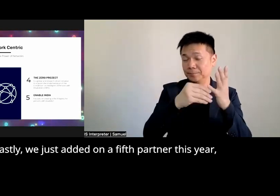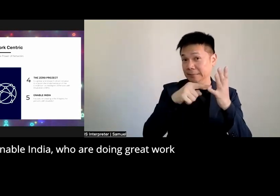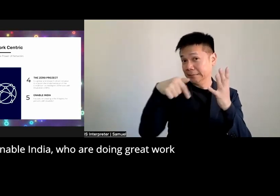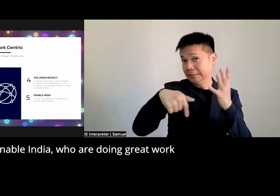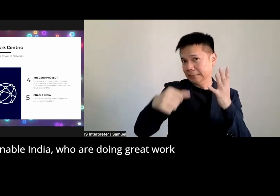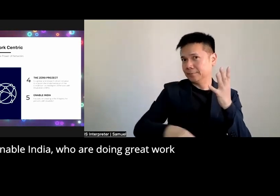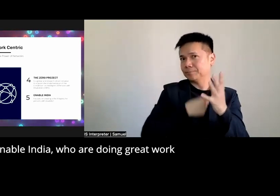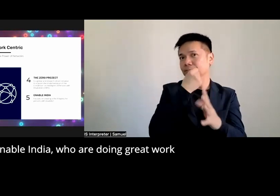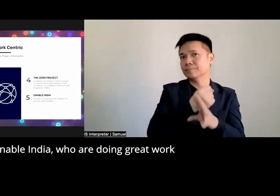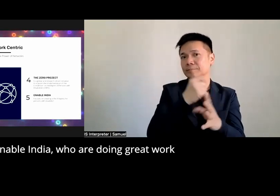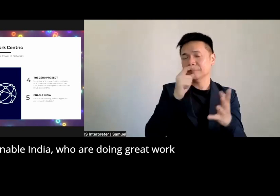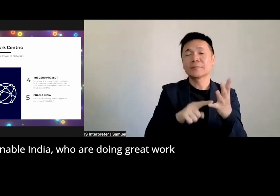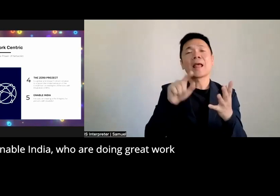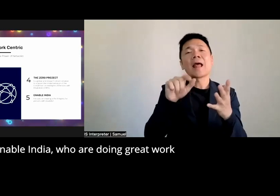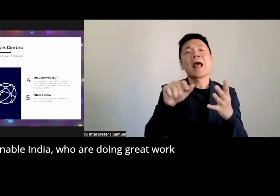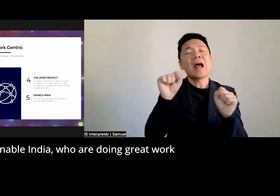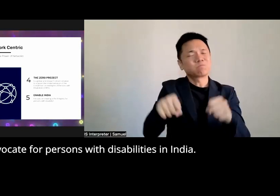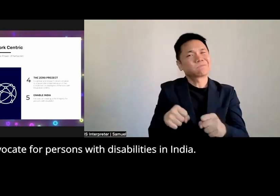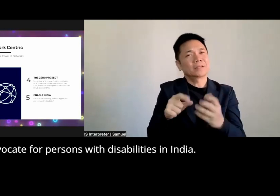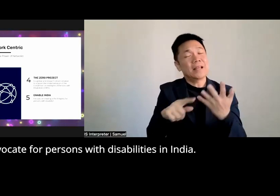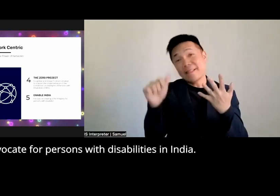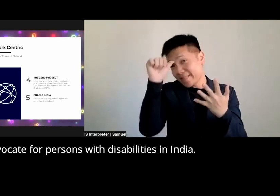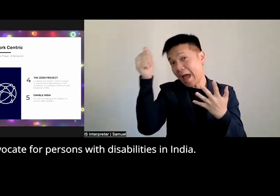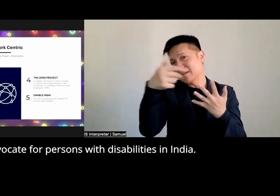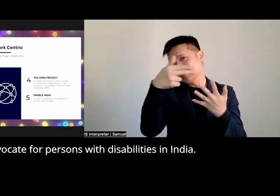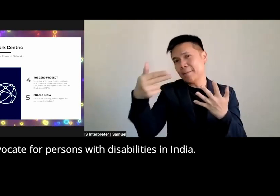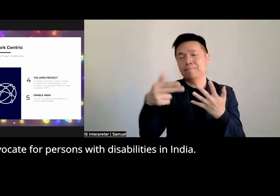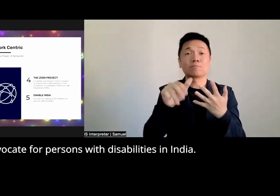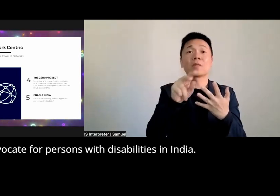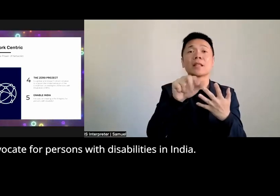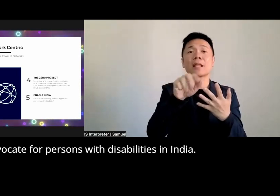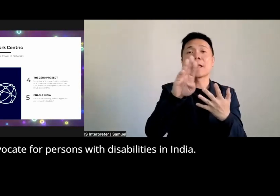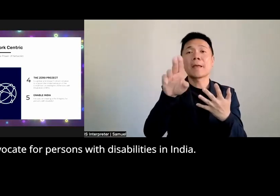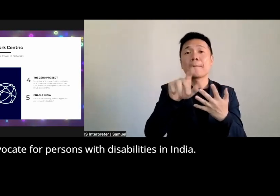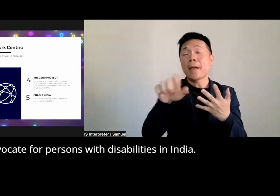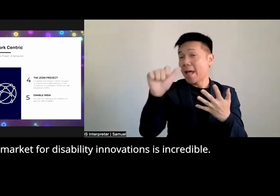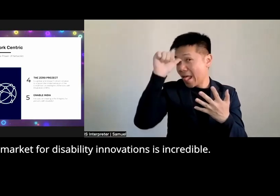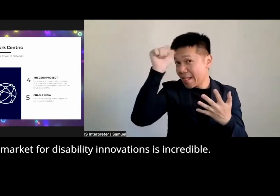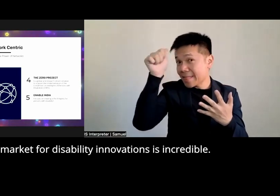enable India we're doing great work to advocate for persons with disabilities in India and that